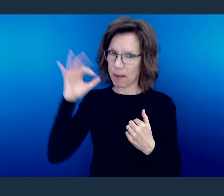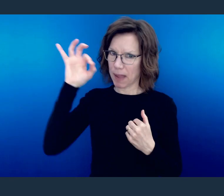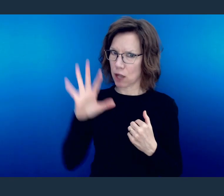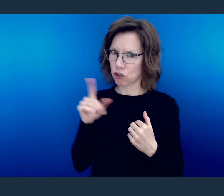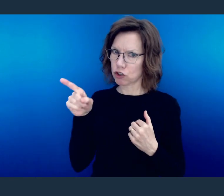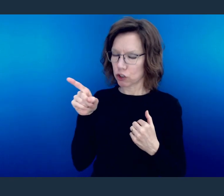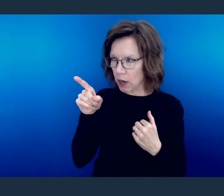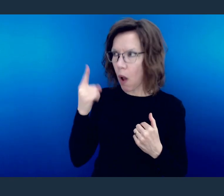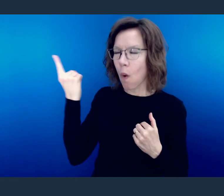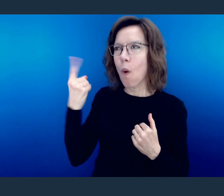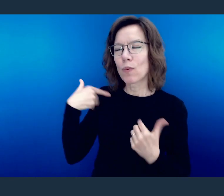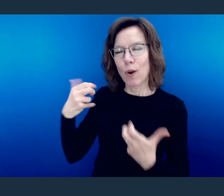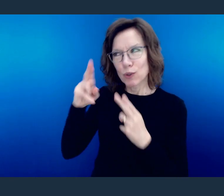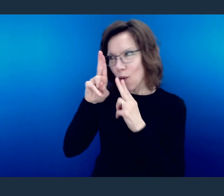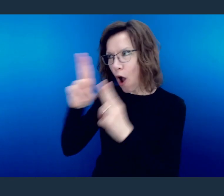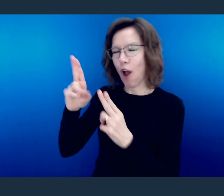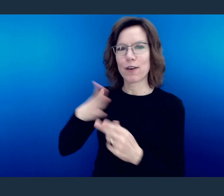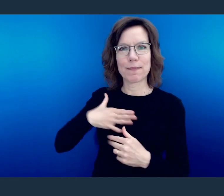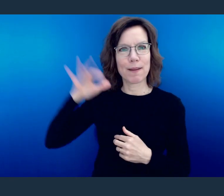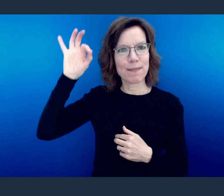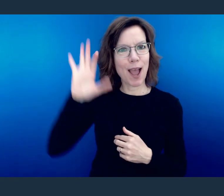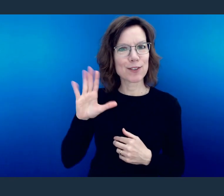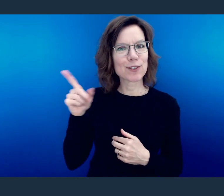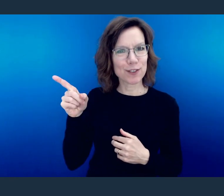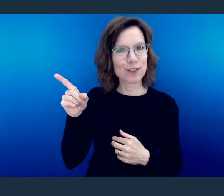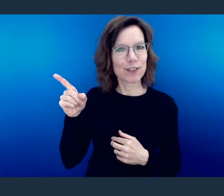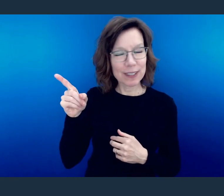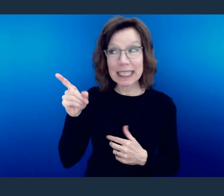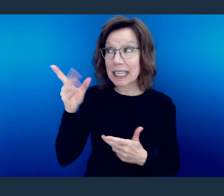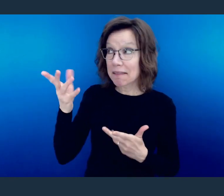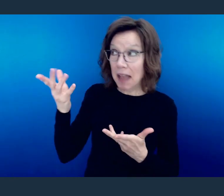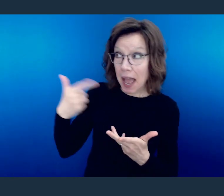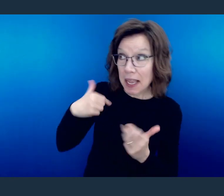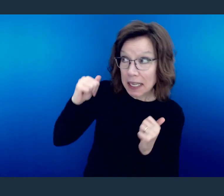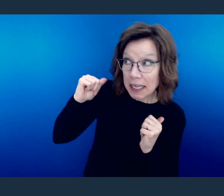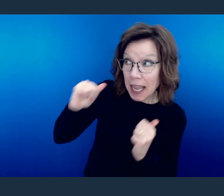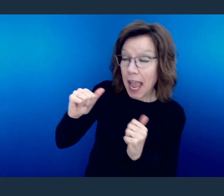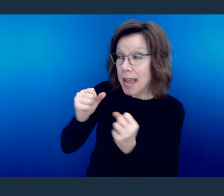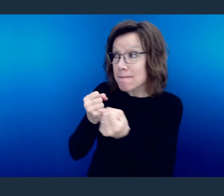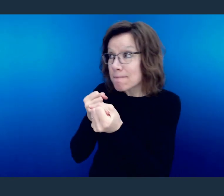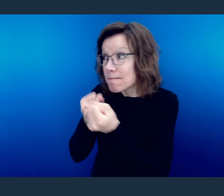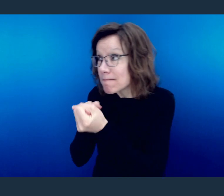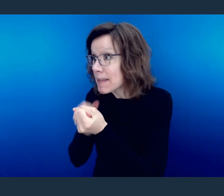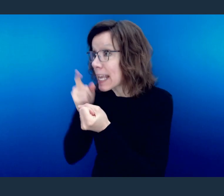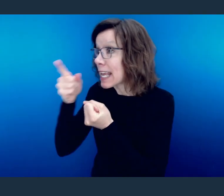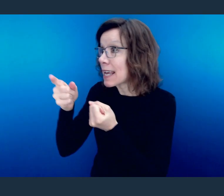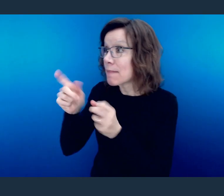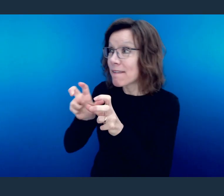have a pastor, and I seek to honor my pastor. When I have the opportunity to invest in his life, I do that.